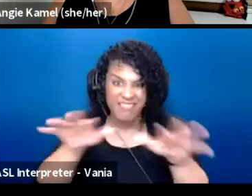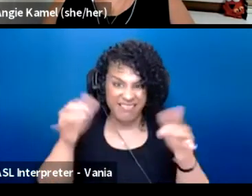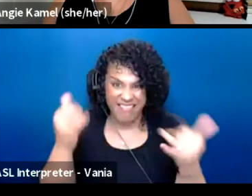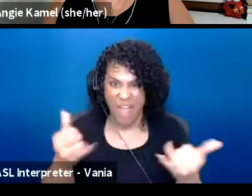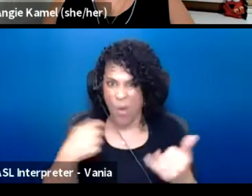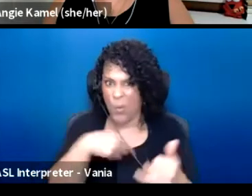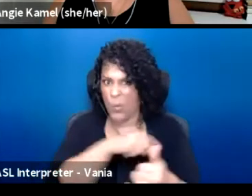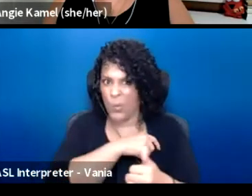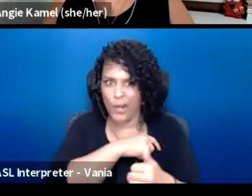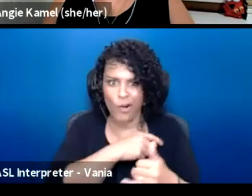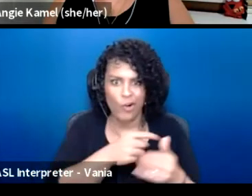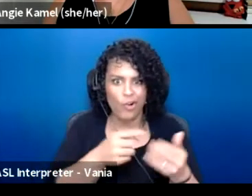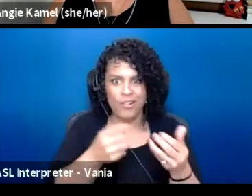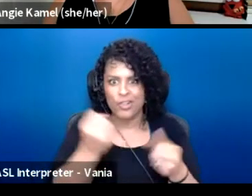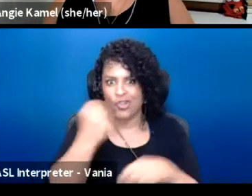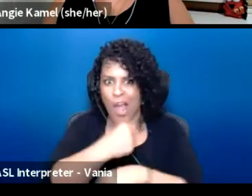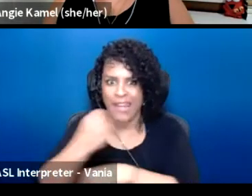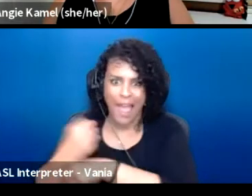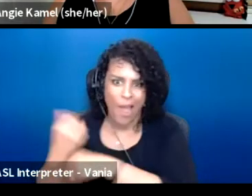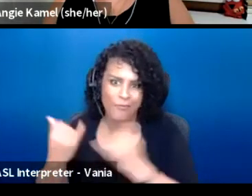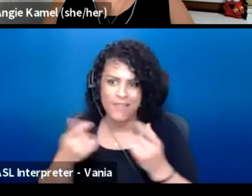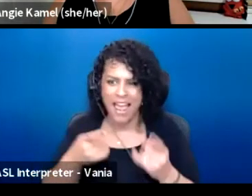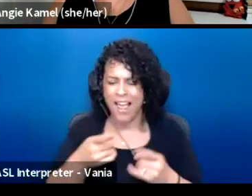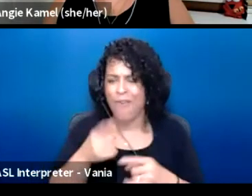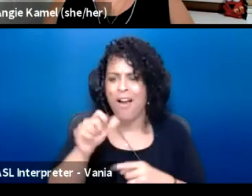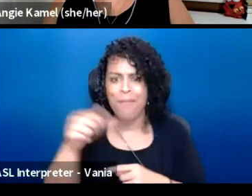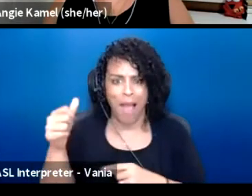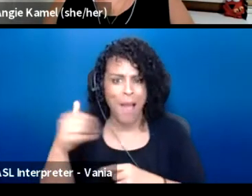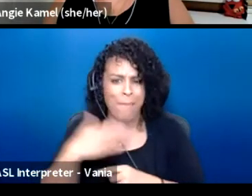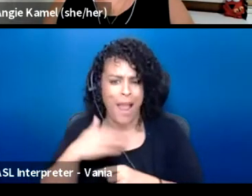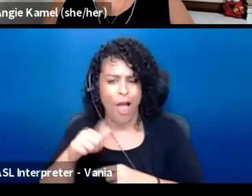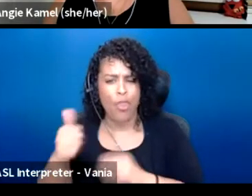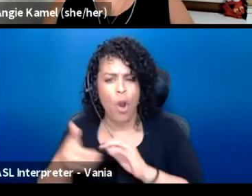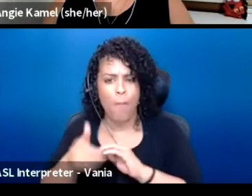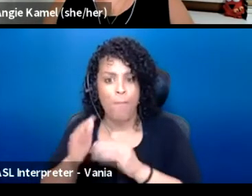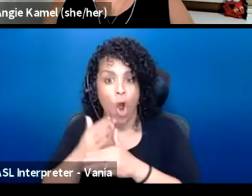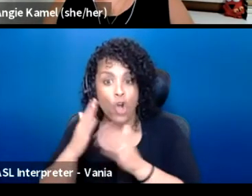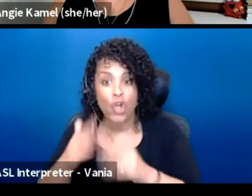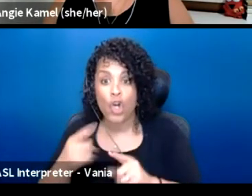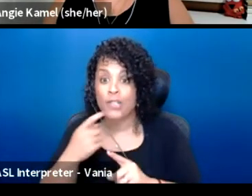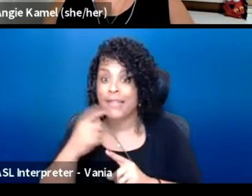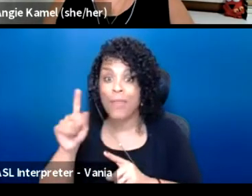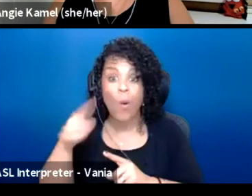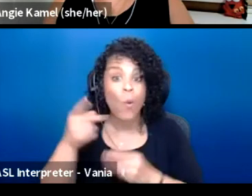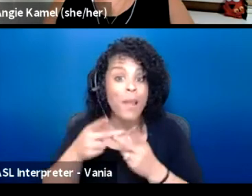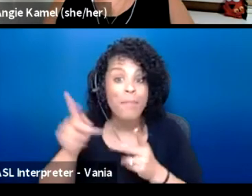Somebody said another part I said the other day, the only place really where there's money that will give us the support that we need